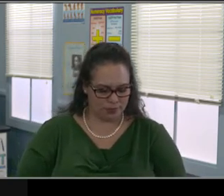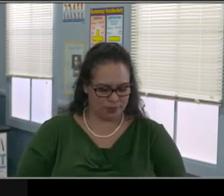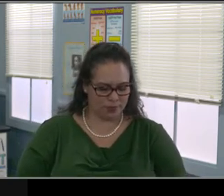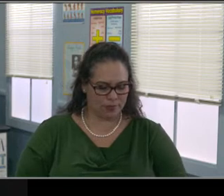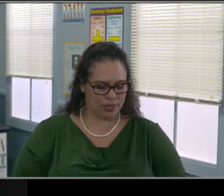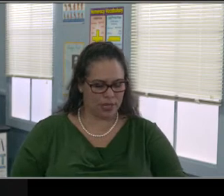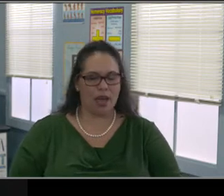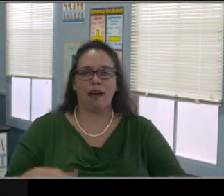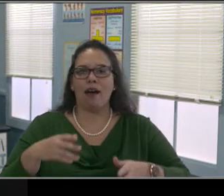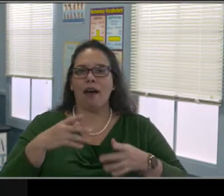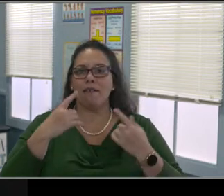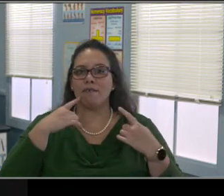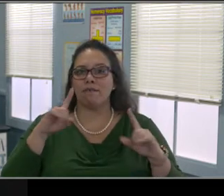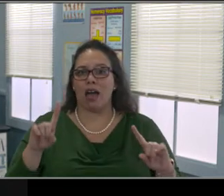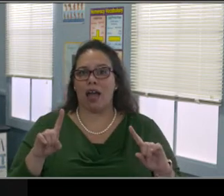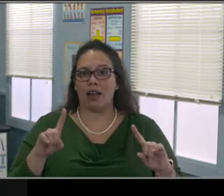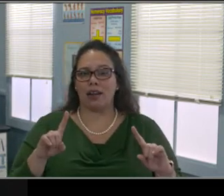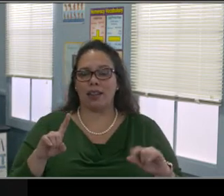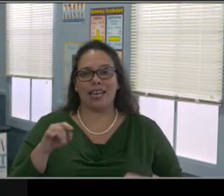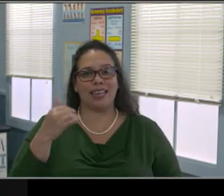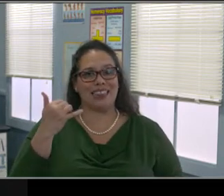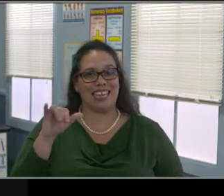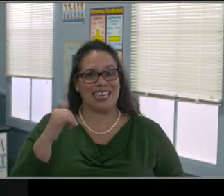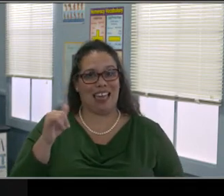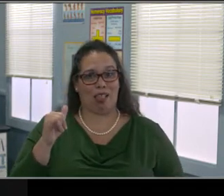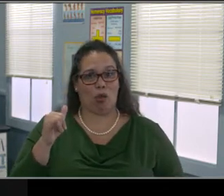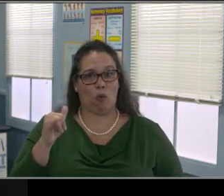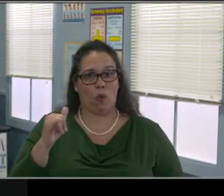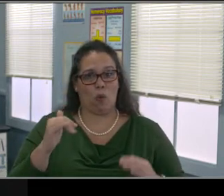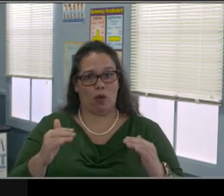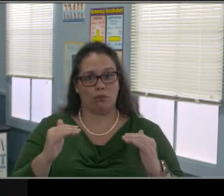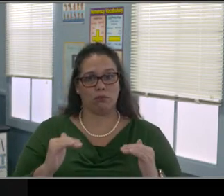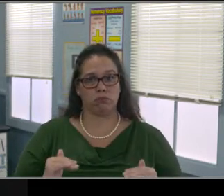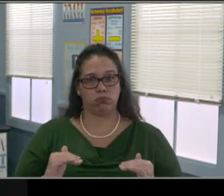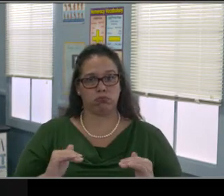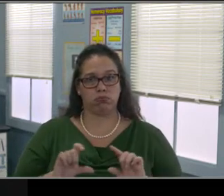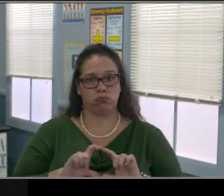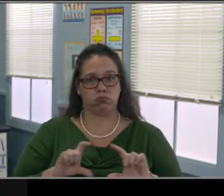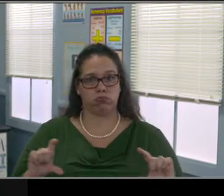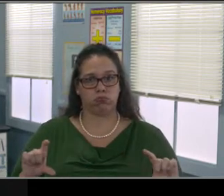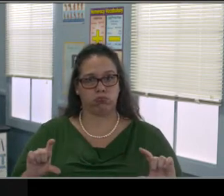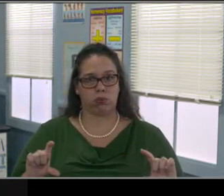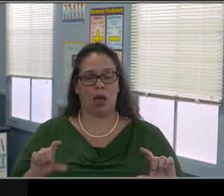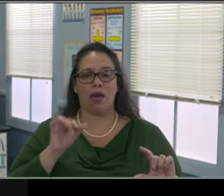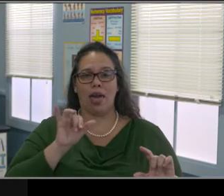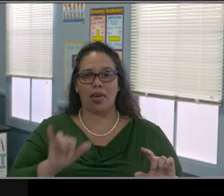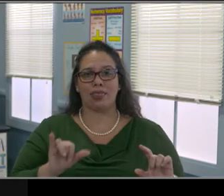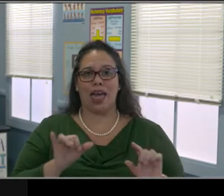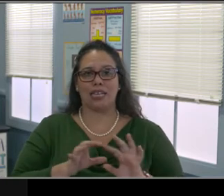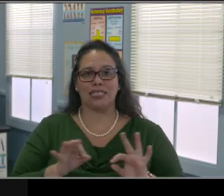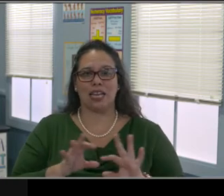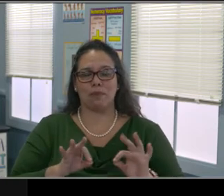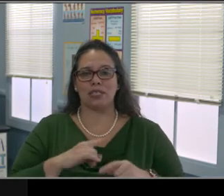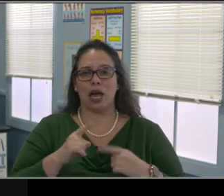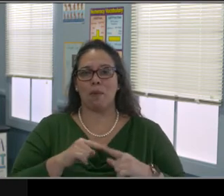do a little highlighting and a little accommodating so that you can see what some of our teachers do in order to help